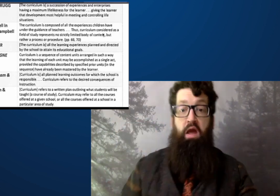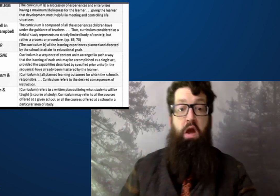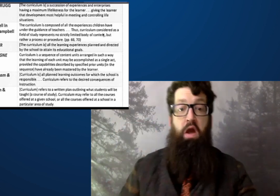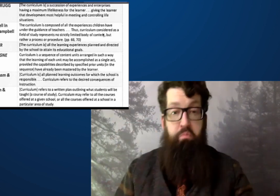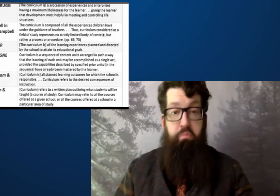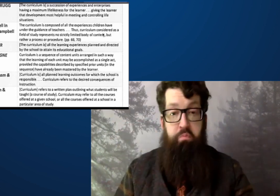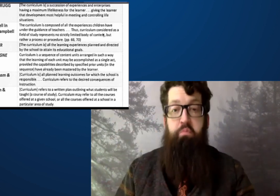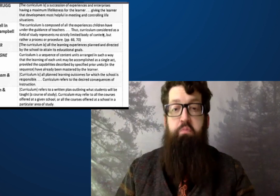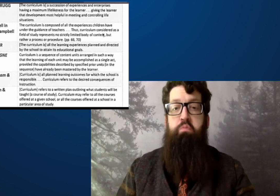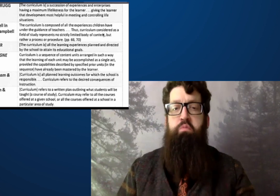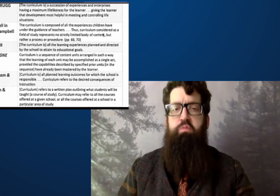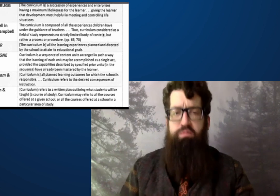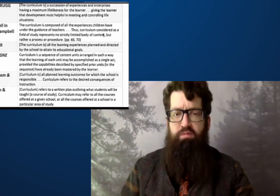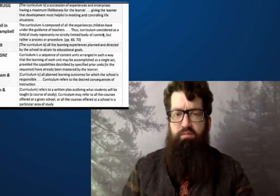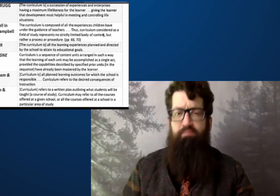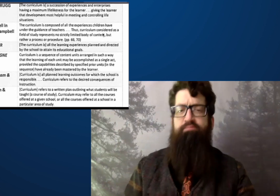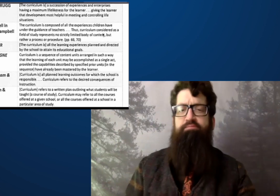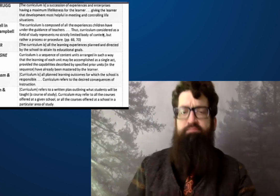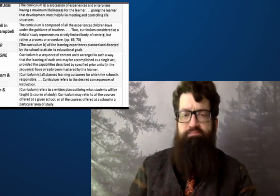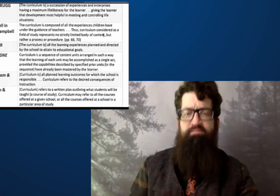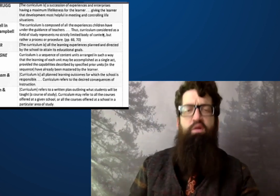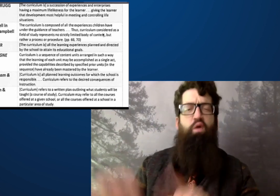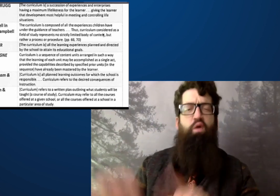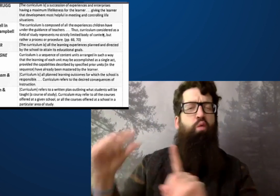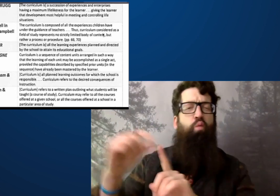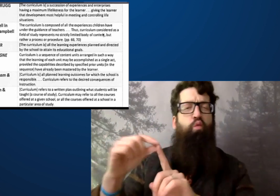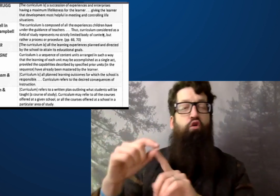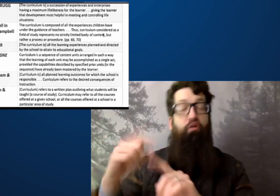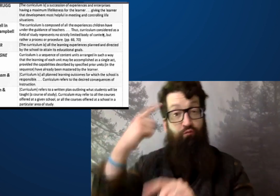And then below Tyler is Danielle.